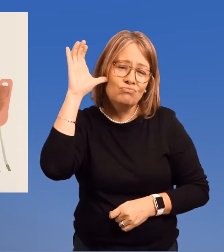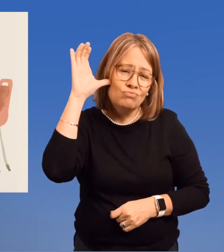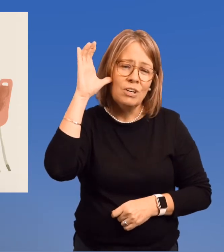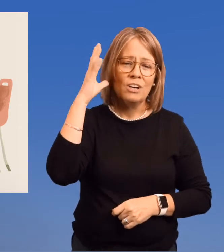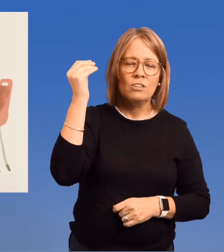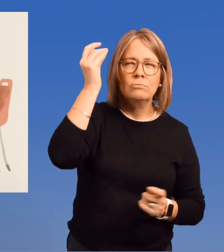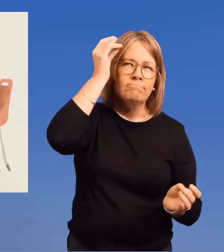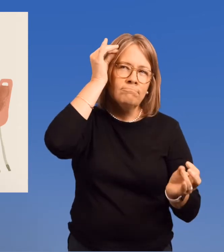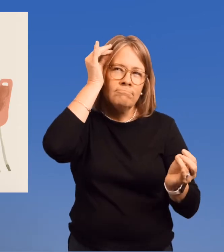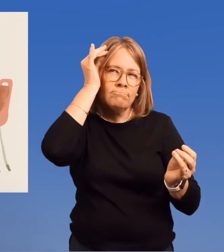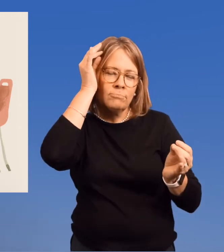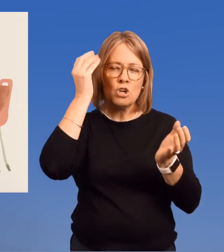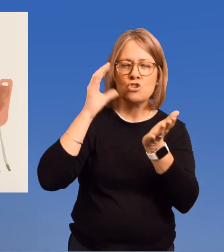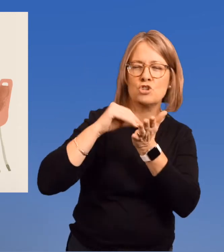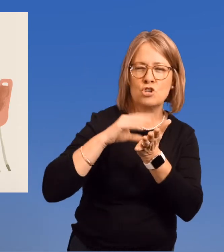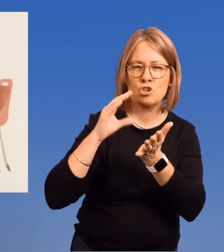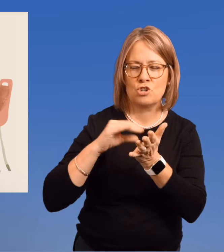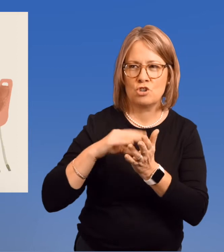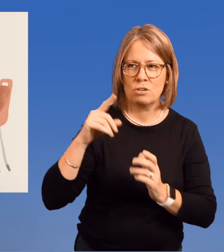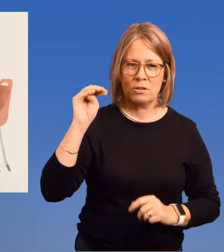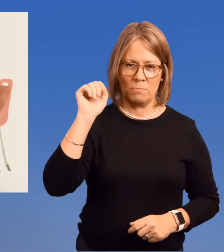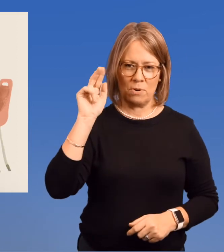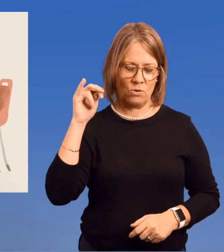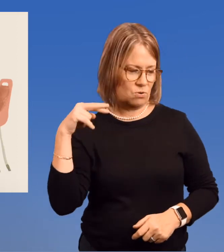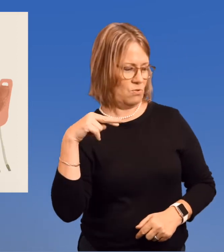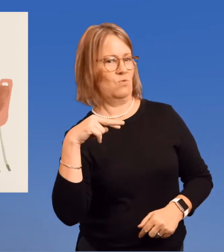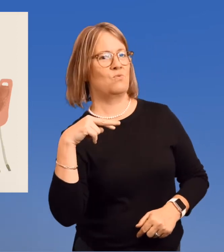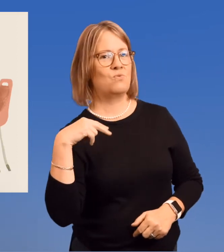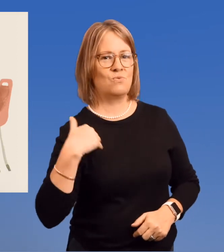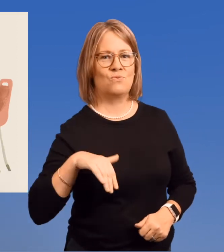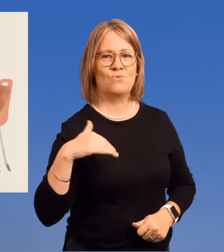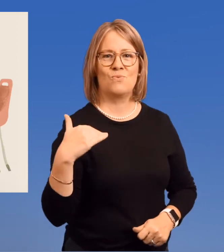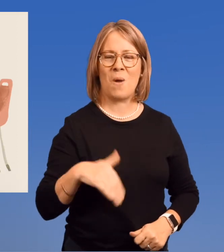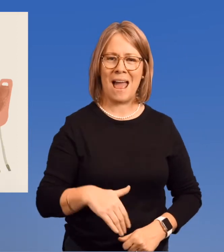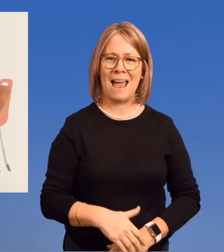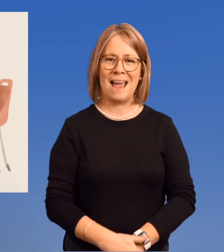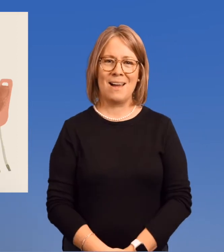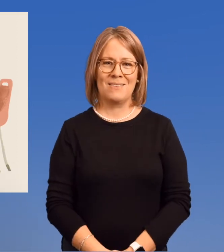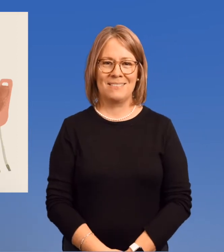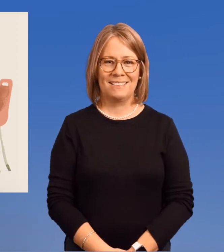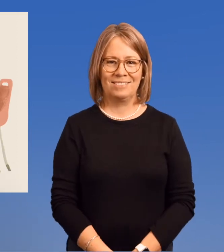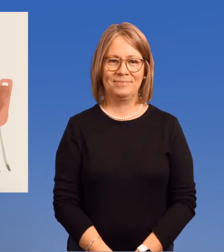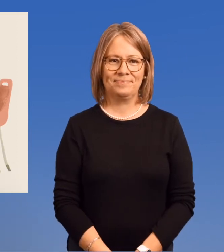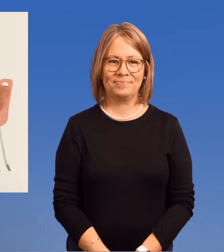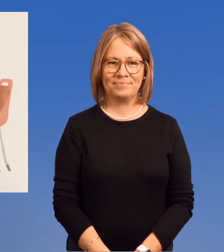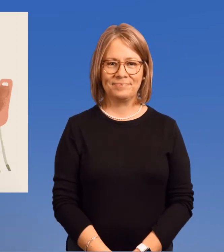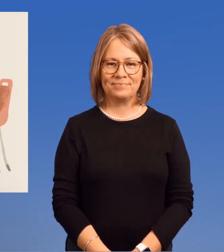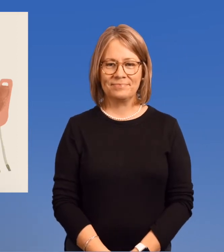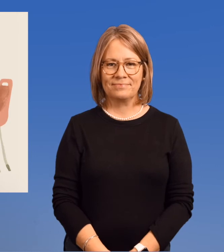and she was always listening, always thinking, always learning.